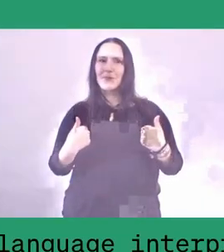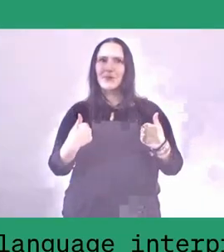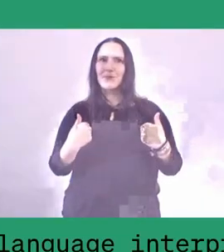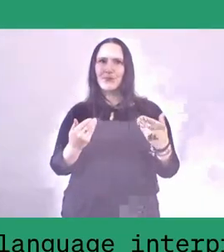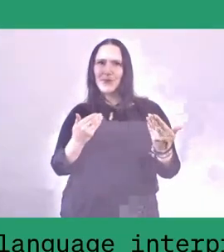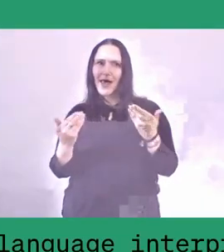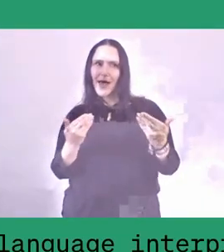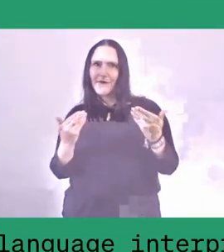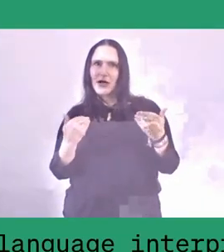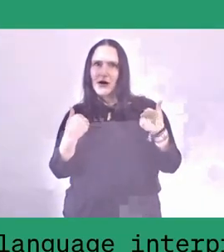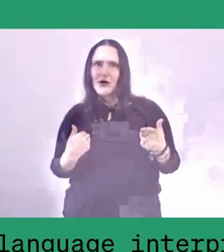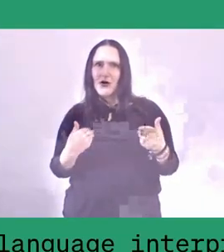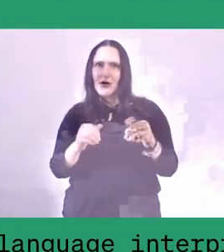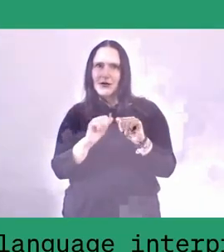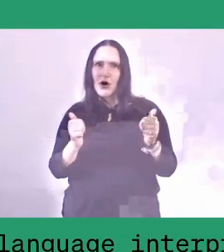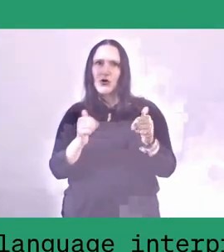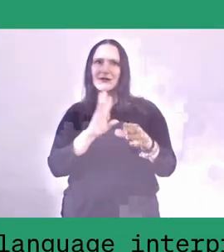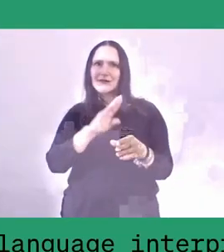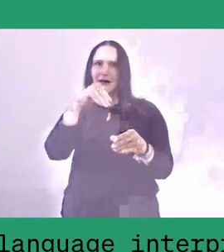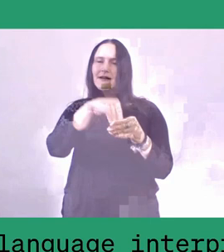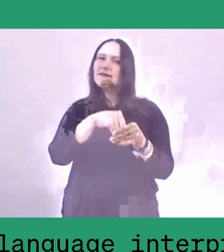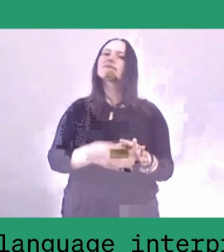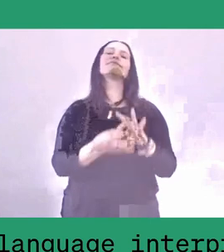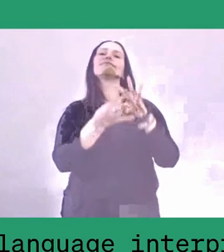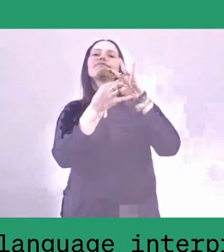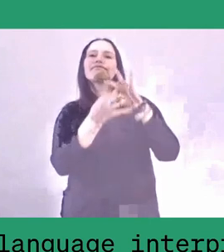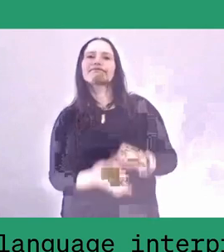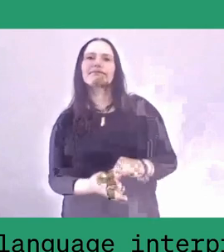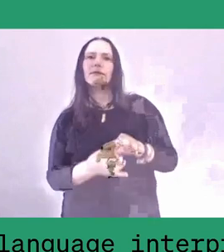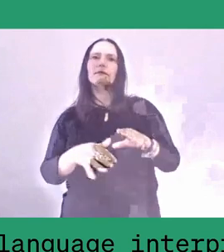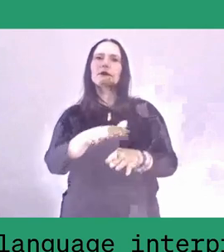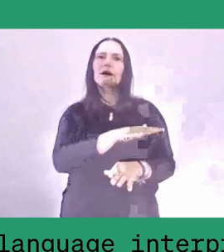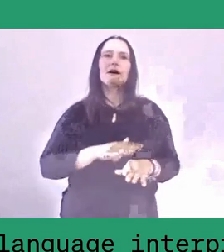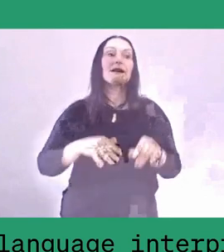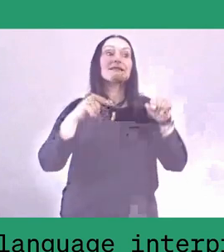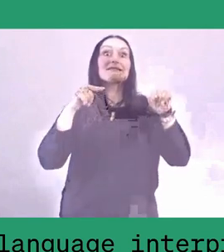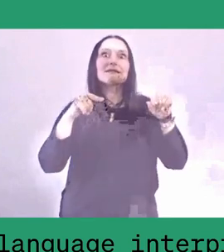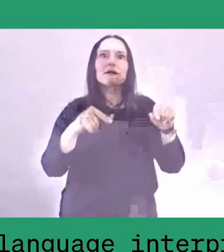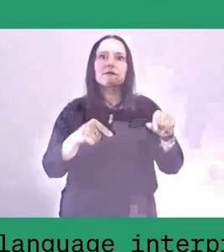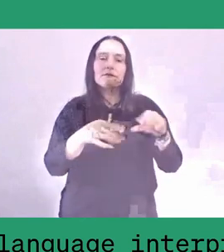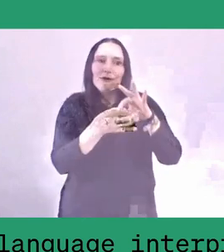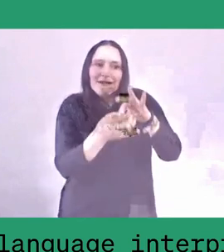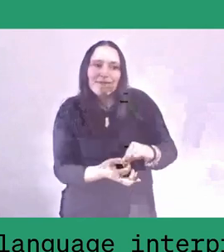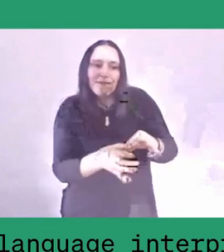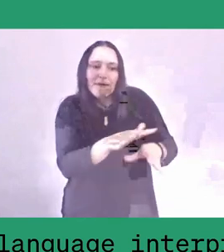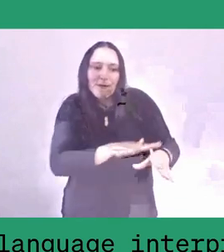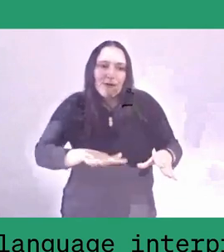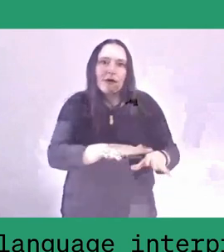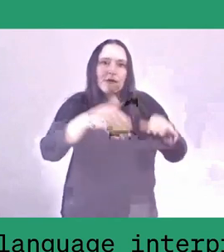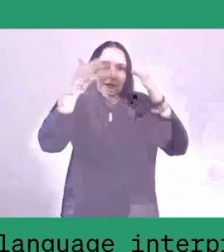and then transformed as a spirit to work collectively, working together. Thank you.